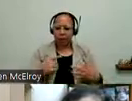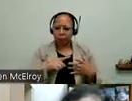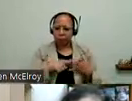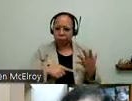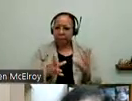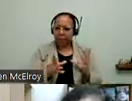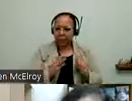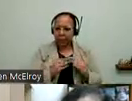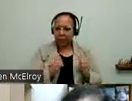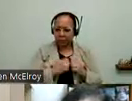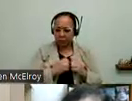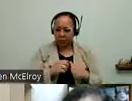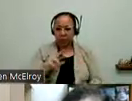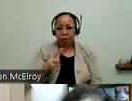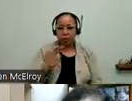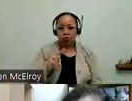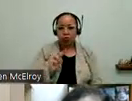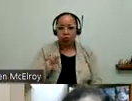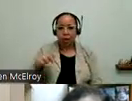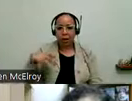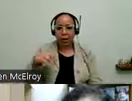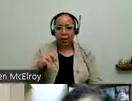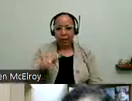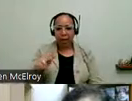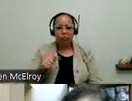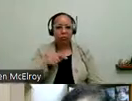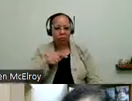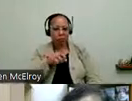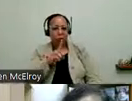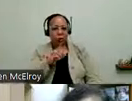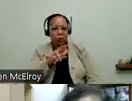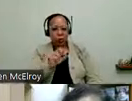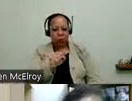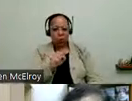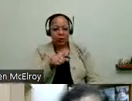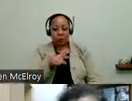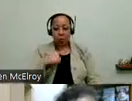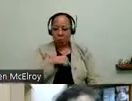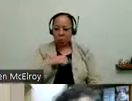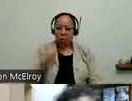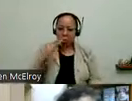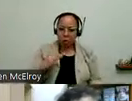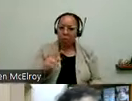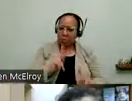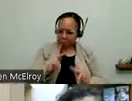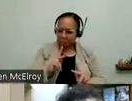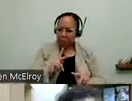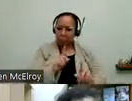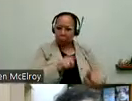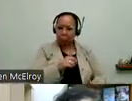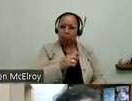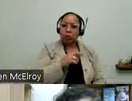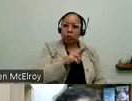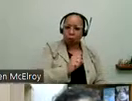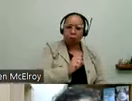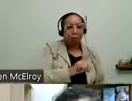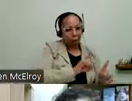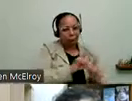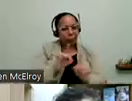working with it. And we had meetings with Rene Patrick from open doors and